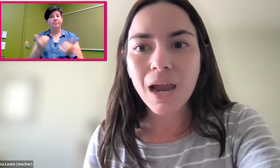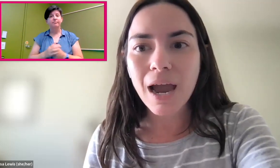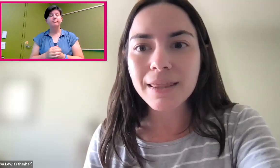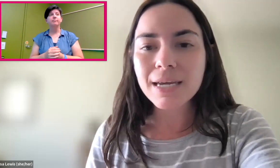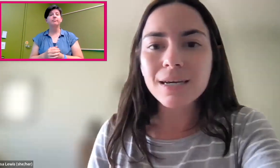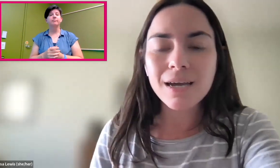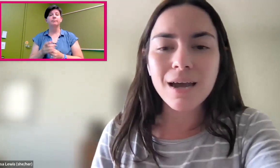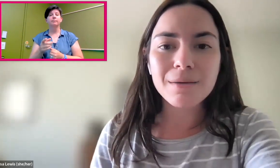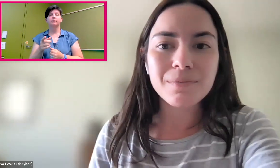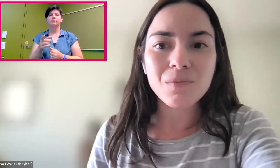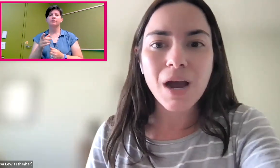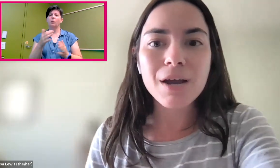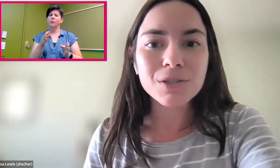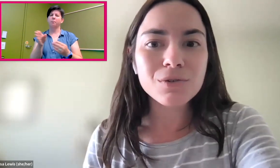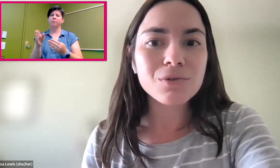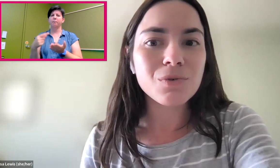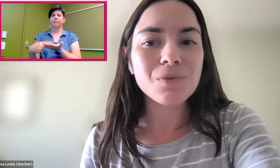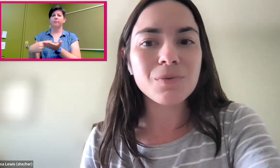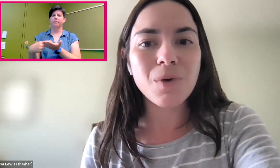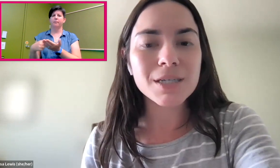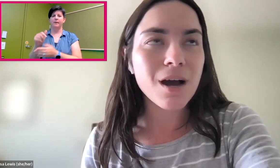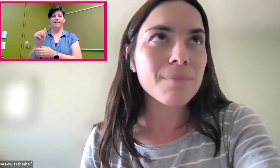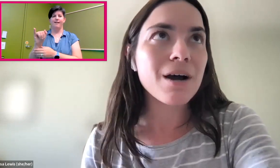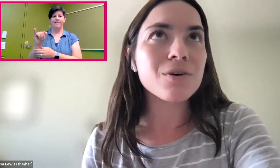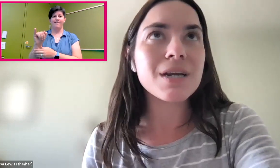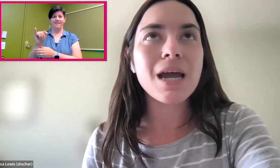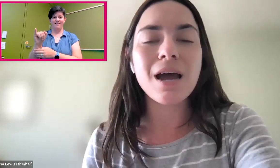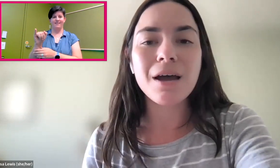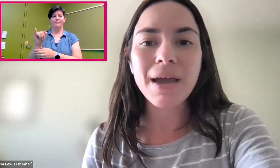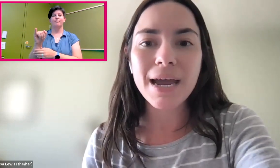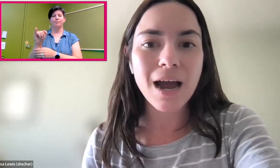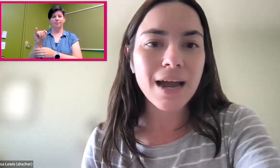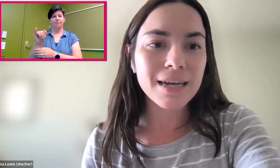I think I also want to talk about AI